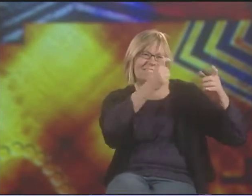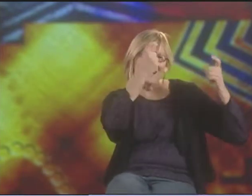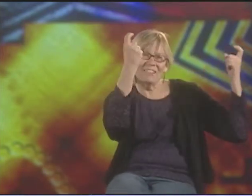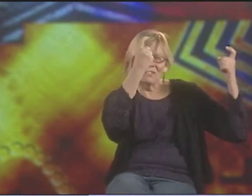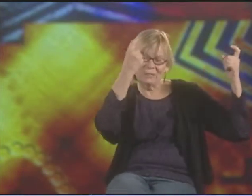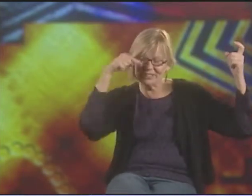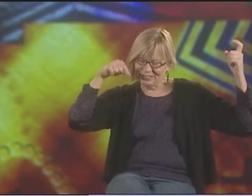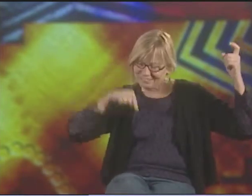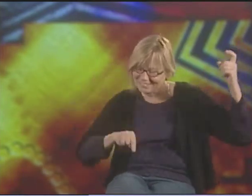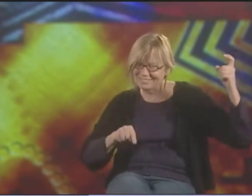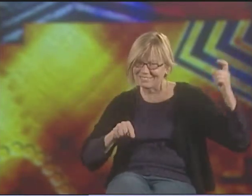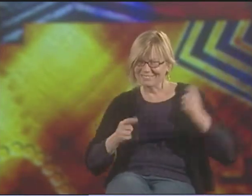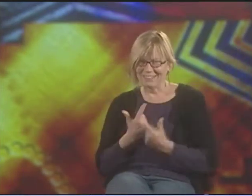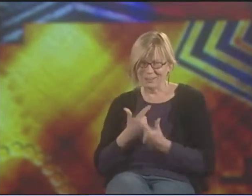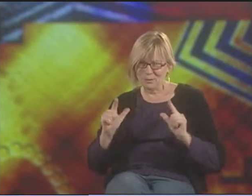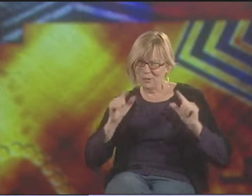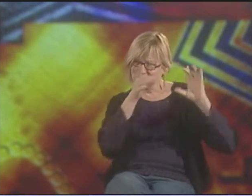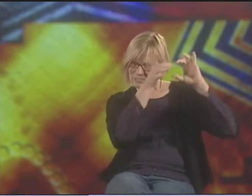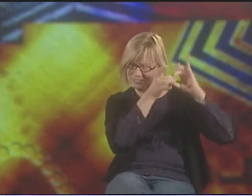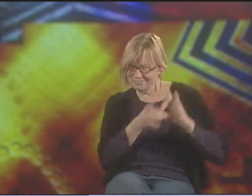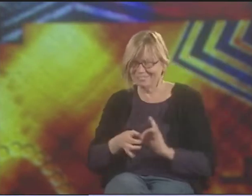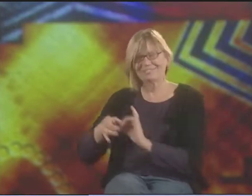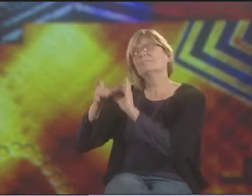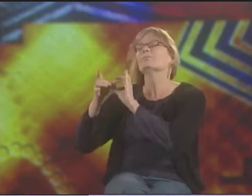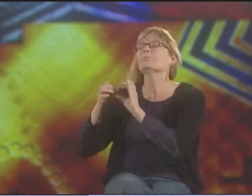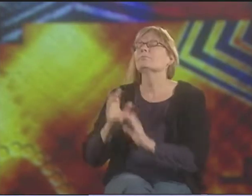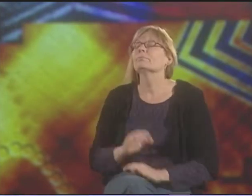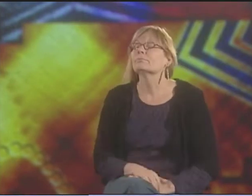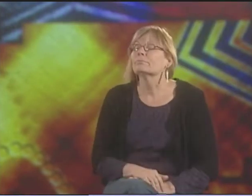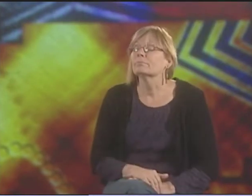THERE'S CELEBRATION, AND THERE'S LIBERATION.